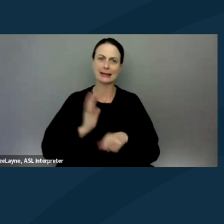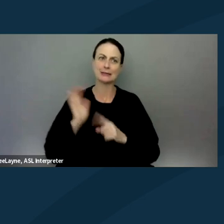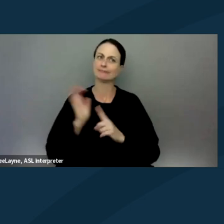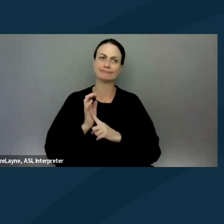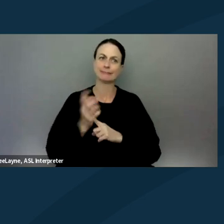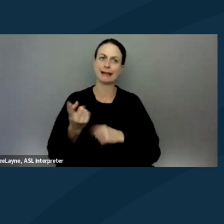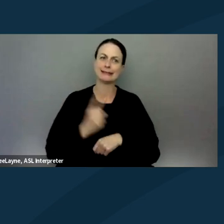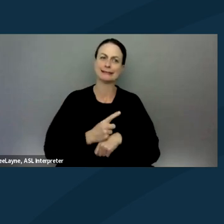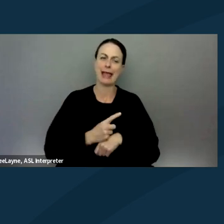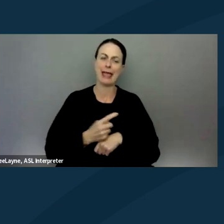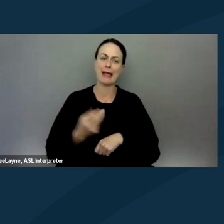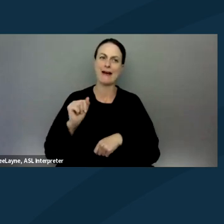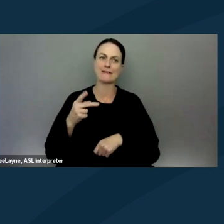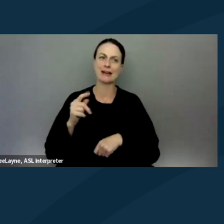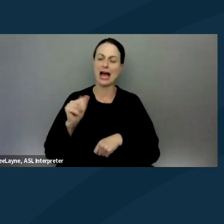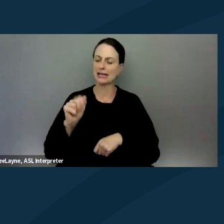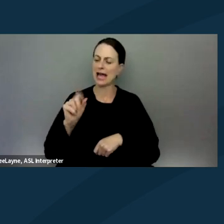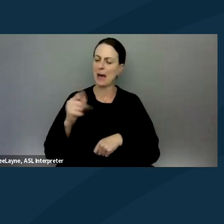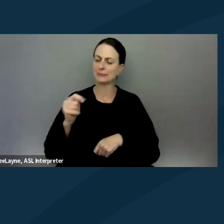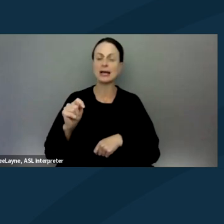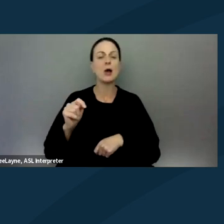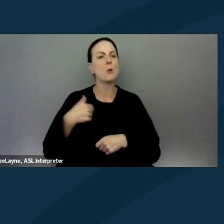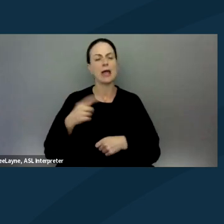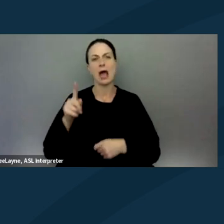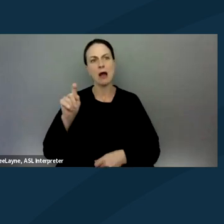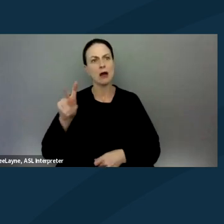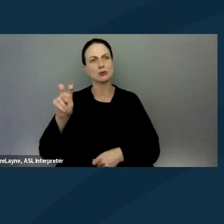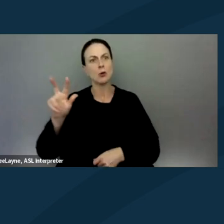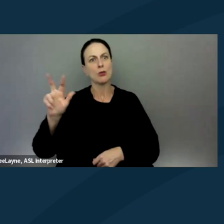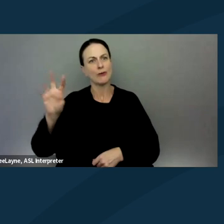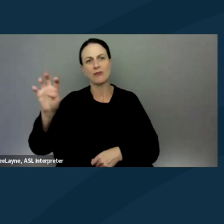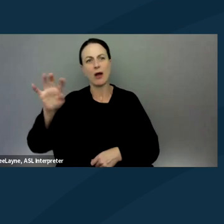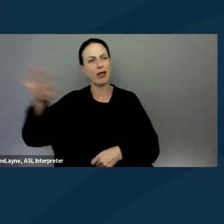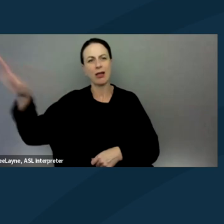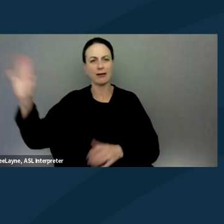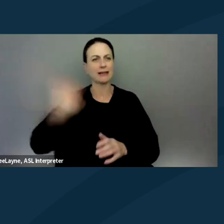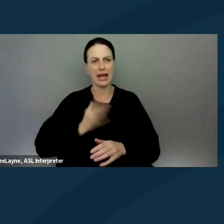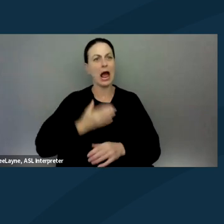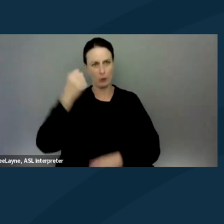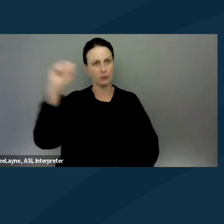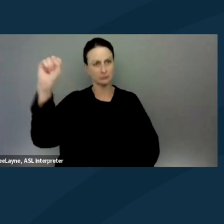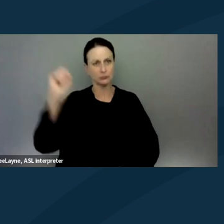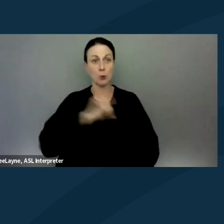we often had hundreds of people at our actions. And so the police had to deal with arresting